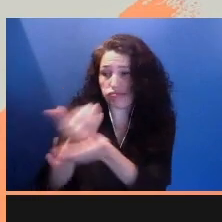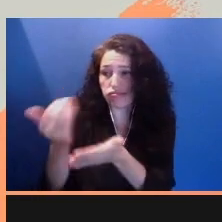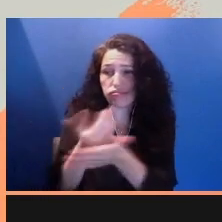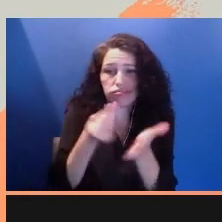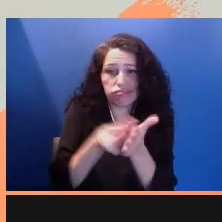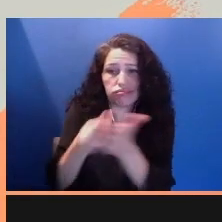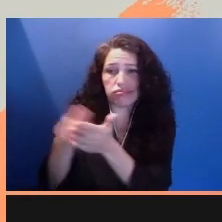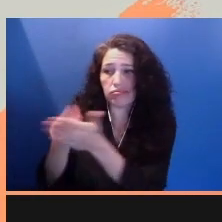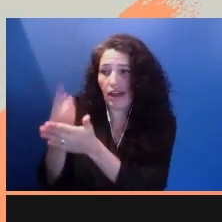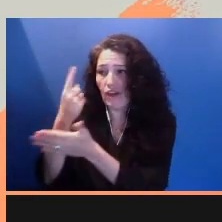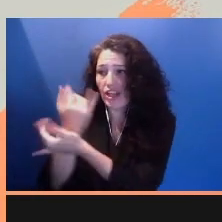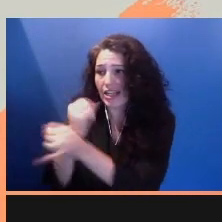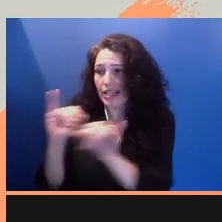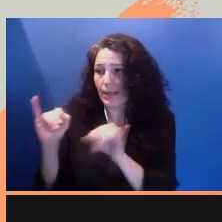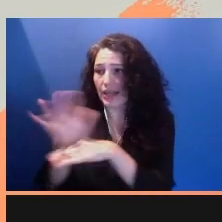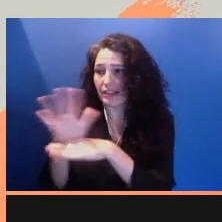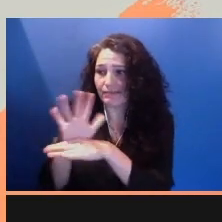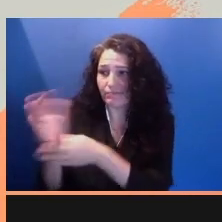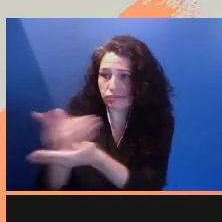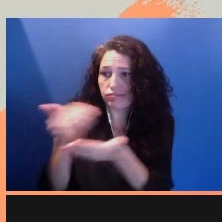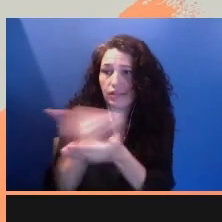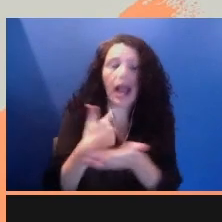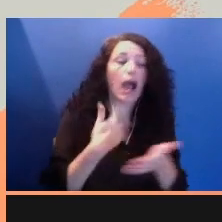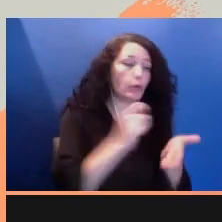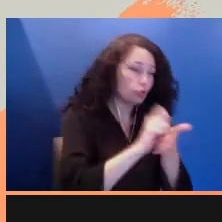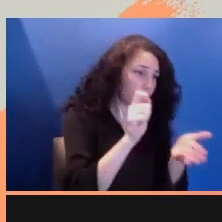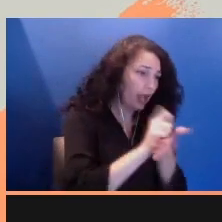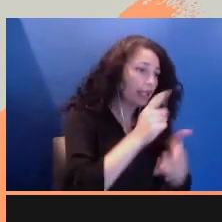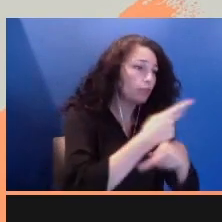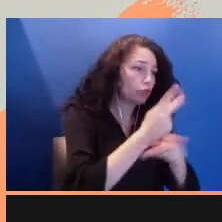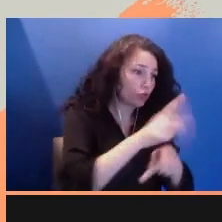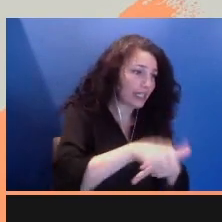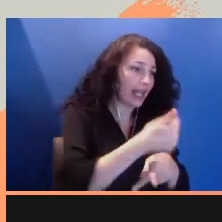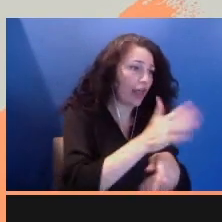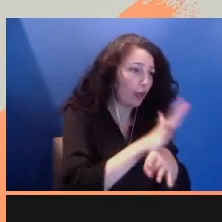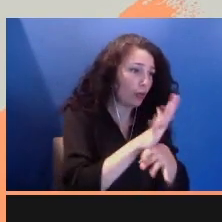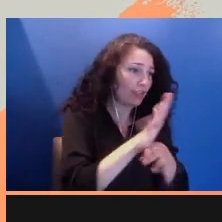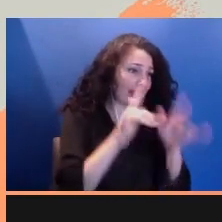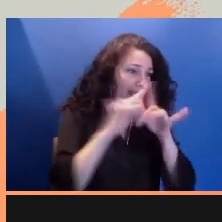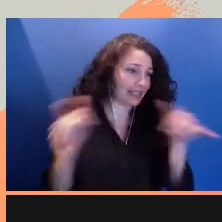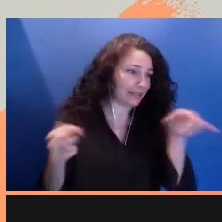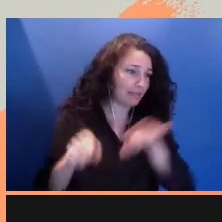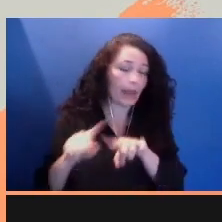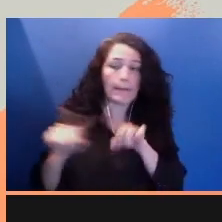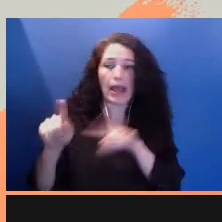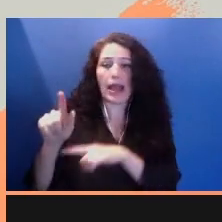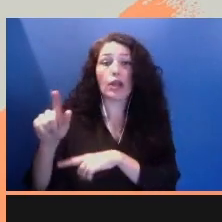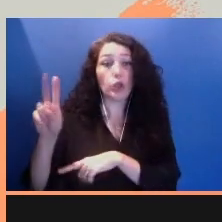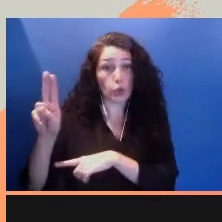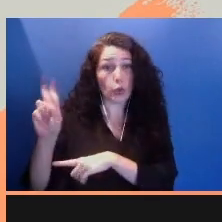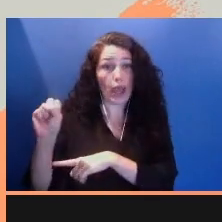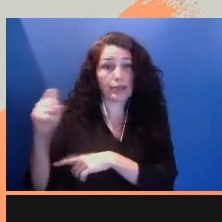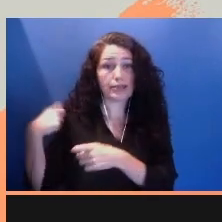wrote, and/or directed other films in the industry. But US Latinx are not just routinely excluded